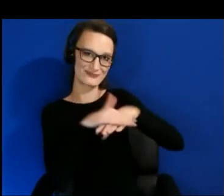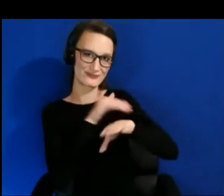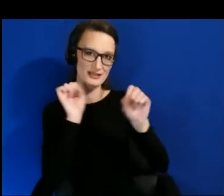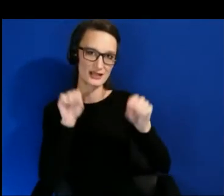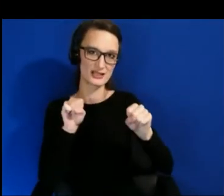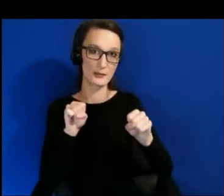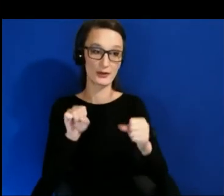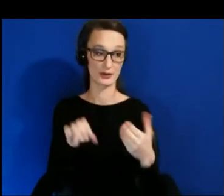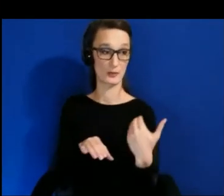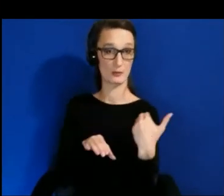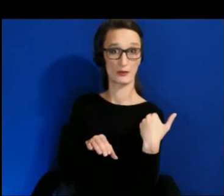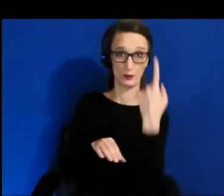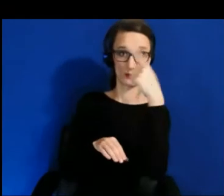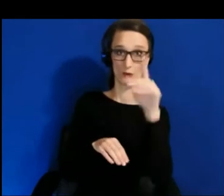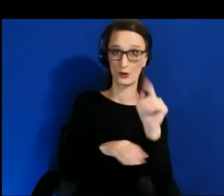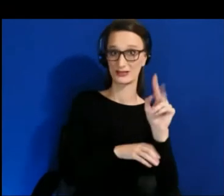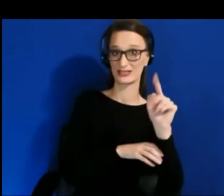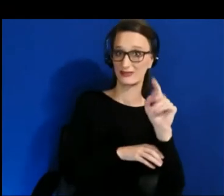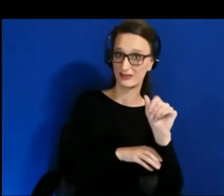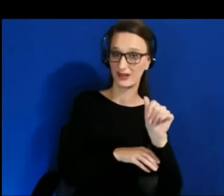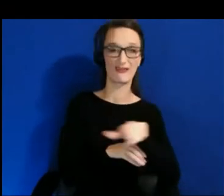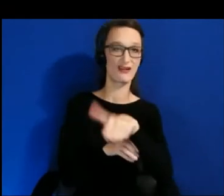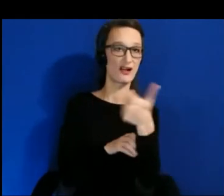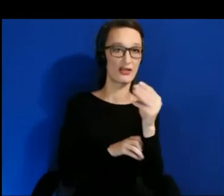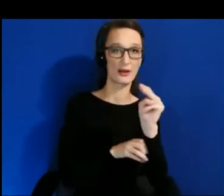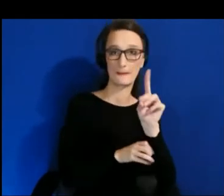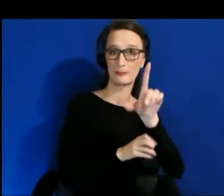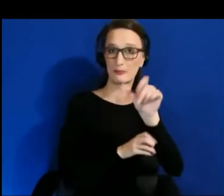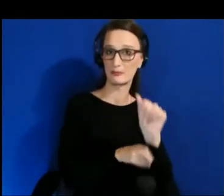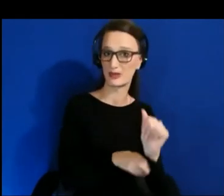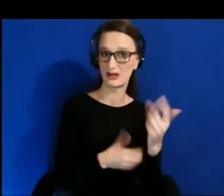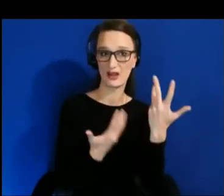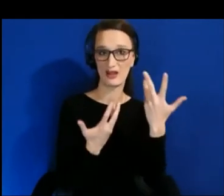existed for decades and developing for decades.